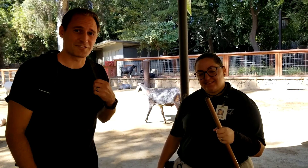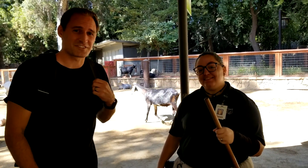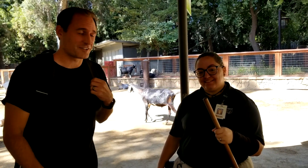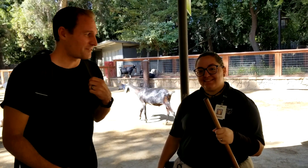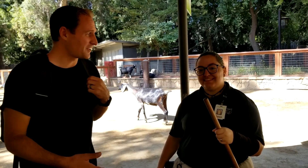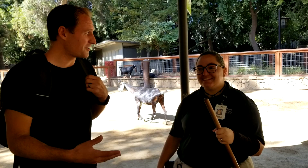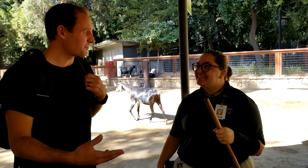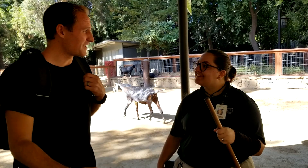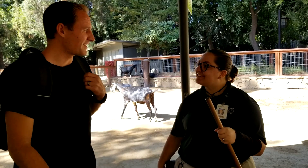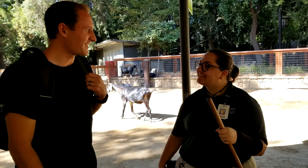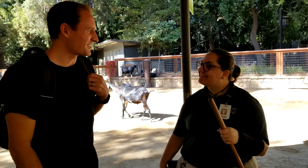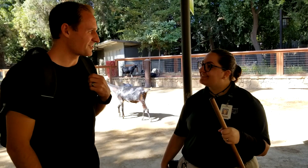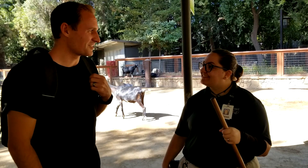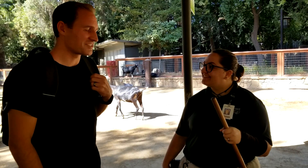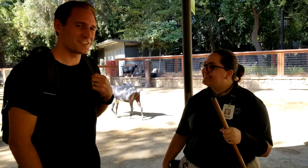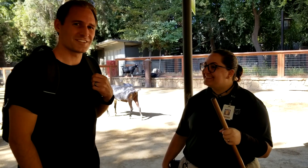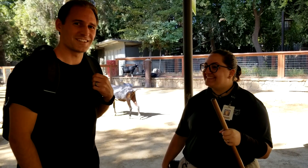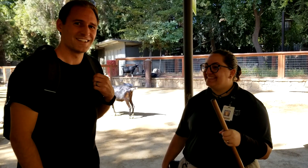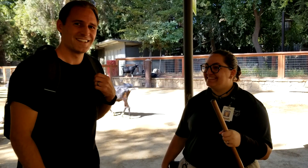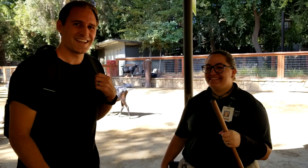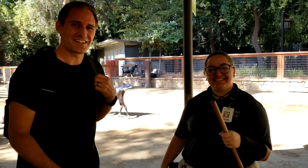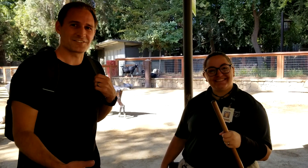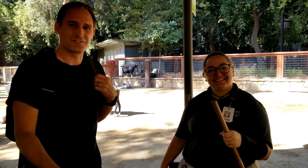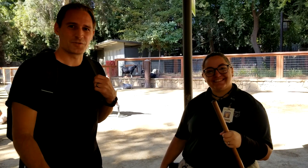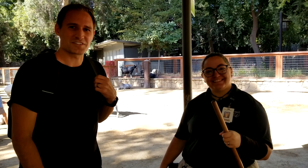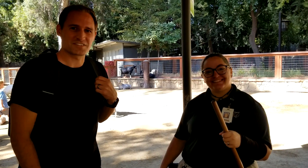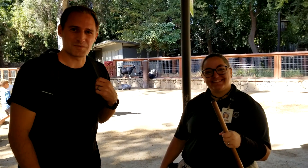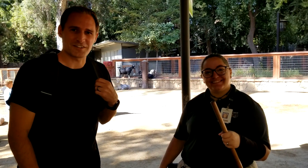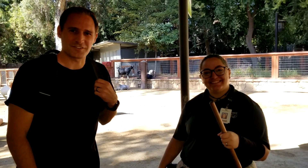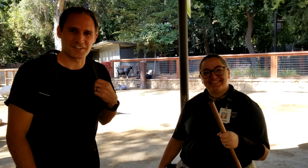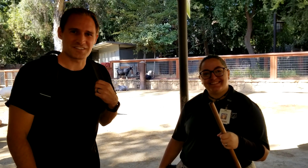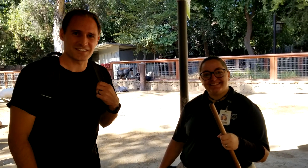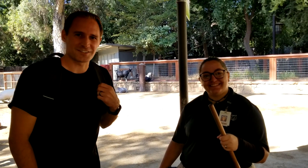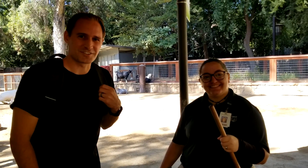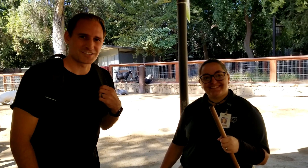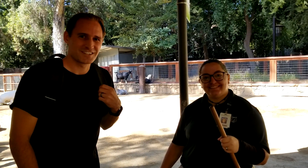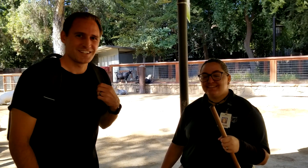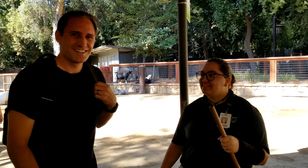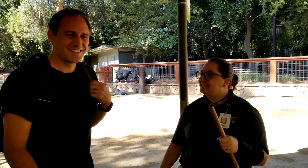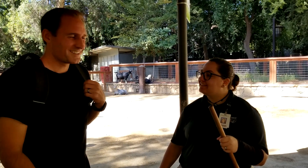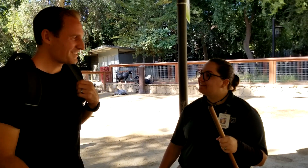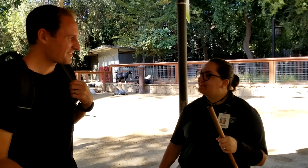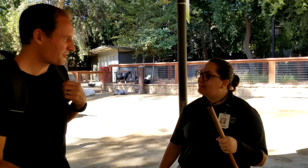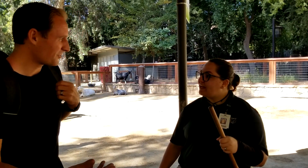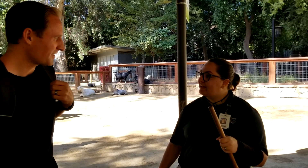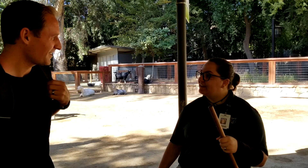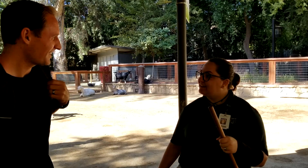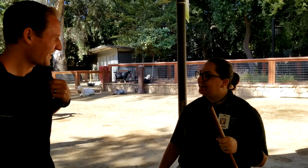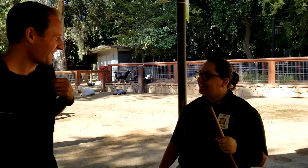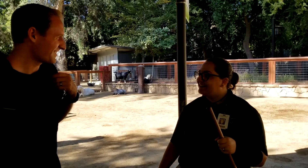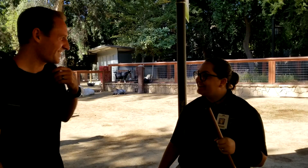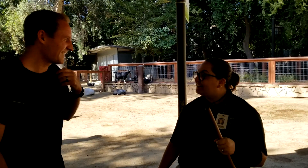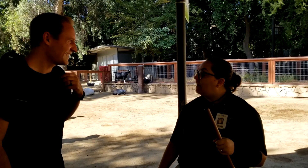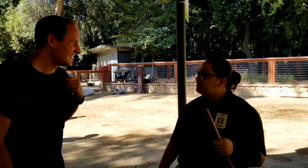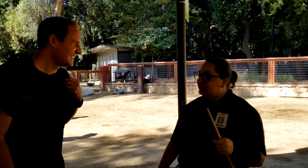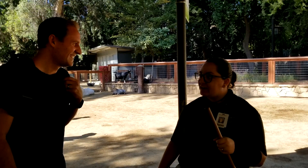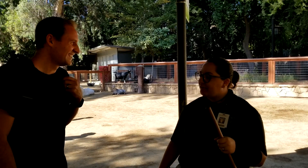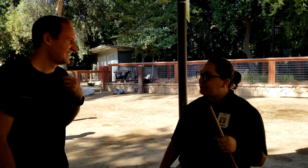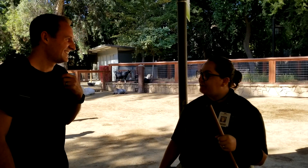So I figured we’d introduce her and ask her a few questions about learning sign language. So Courtney, how are you doing? I’m doing good.